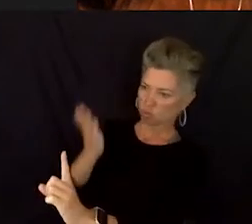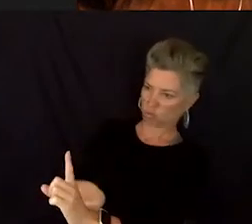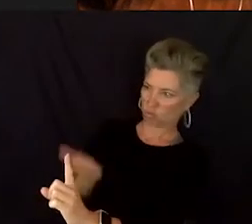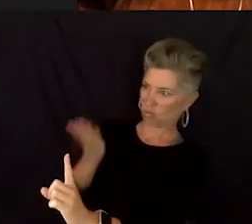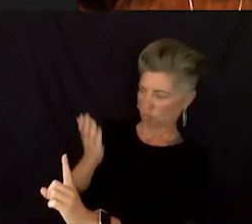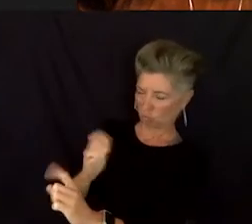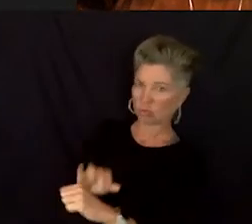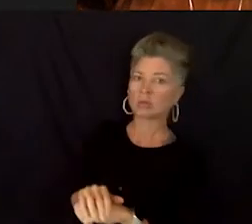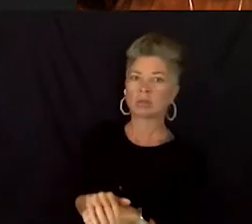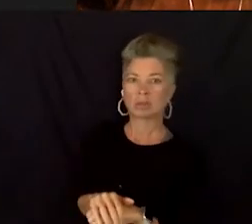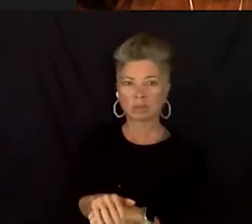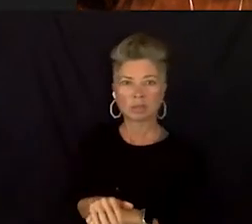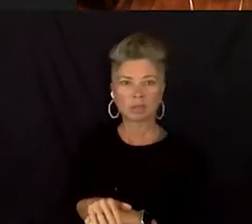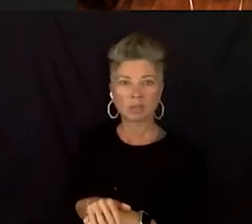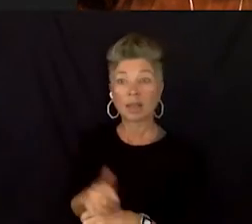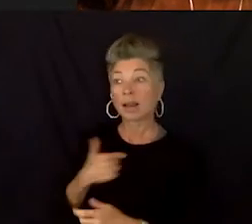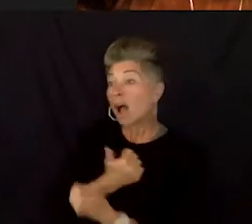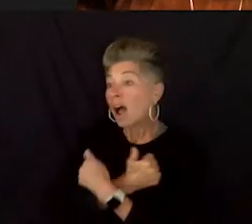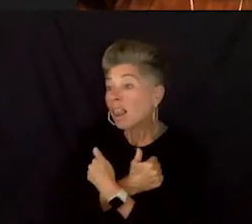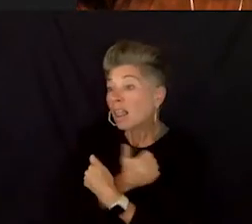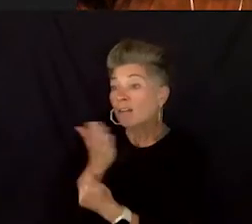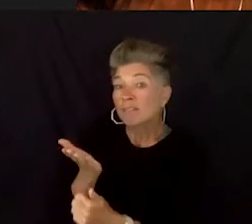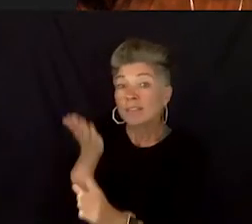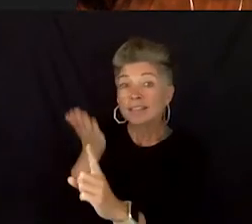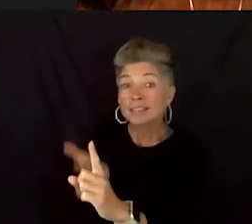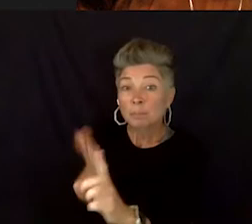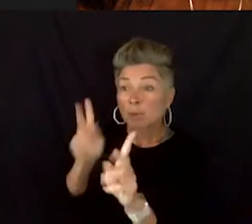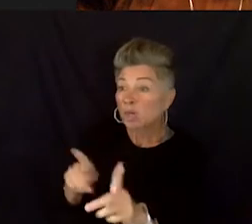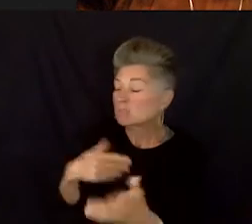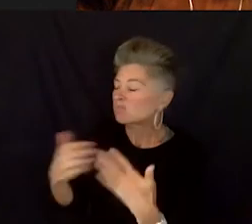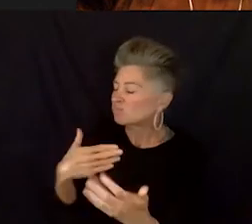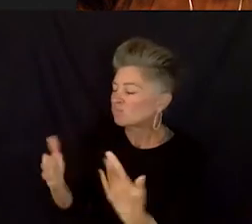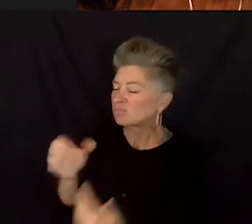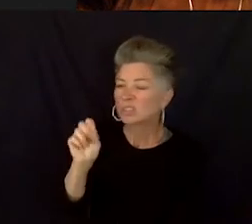I love this person cause they, they snore like crazy but I love 'em.